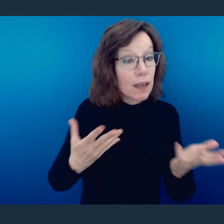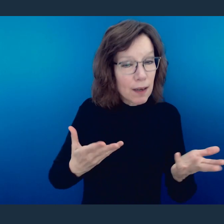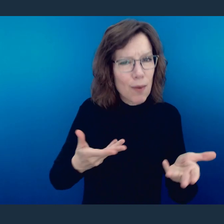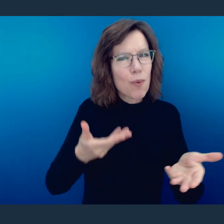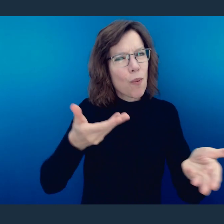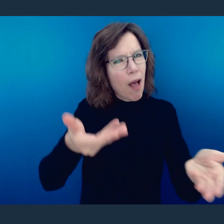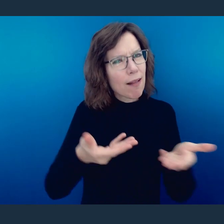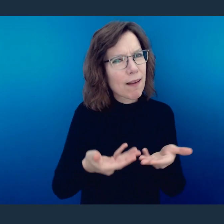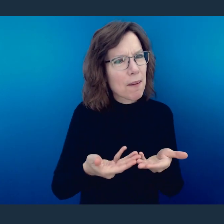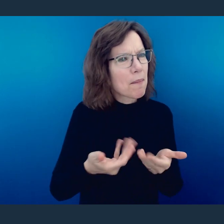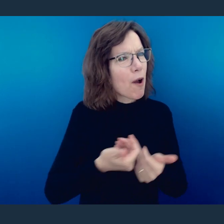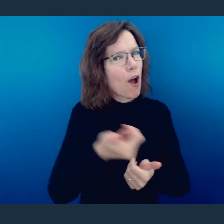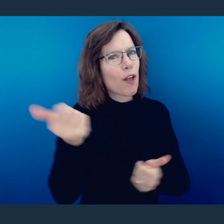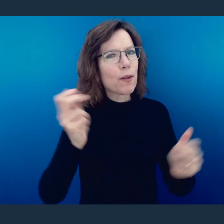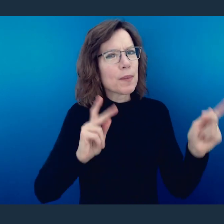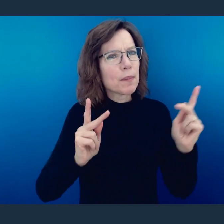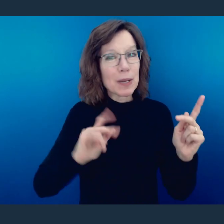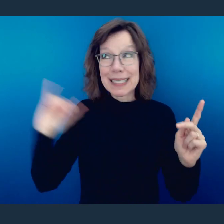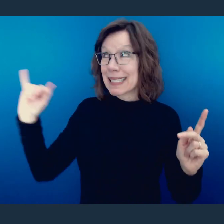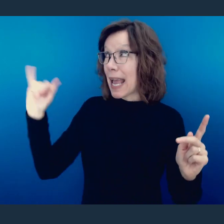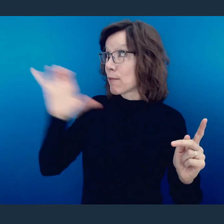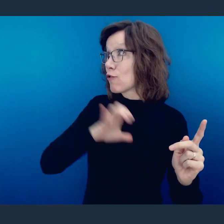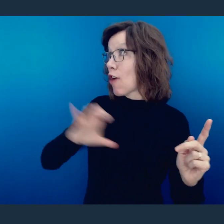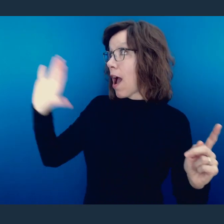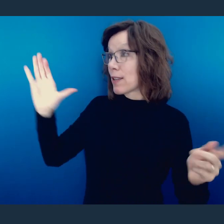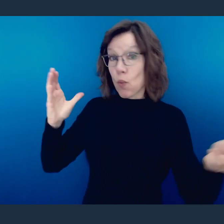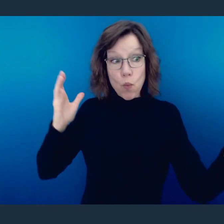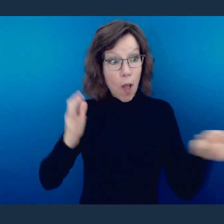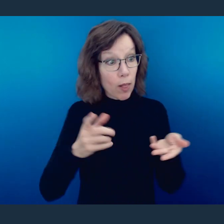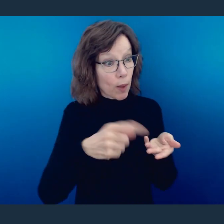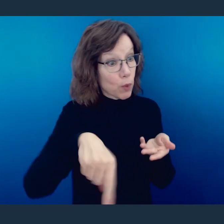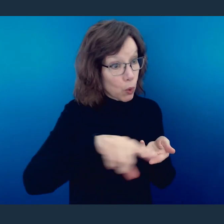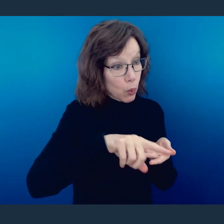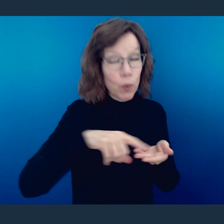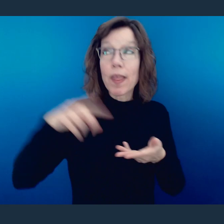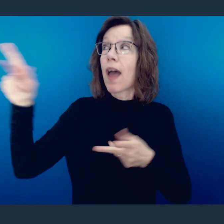welcome one another as Christ has welcomed you, for the glory of God."